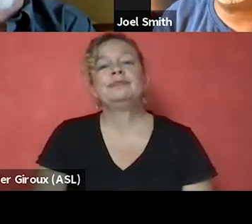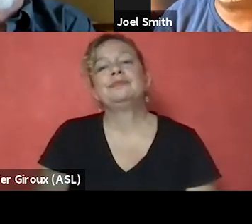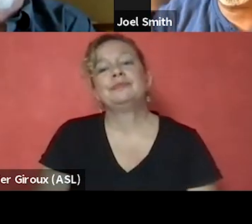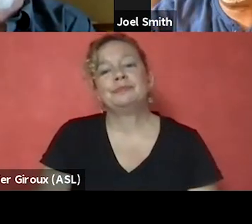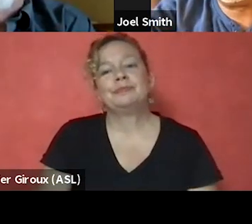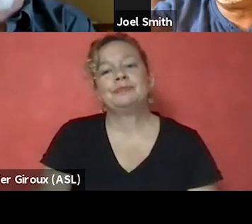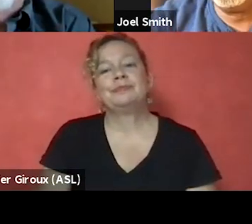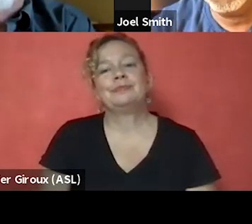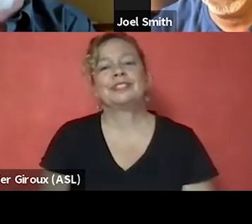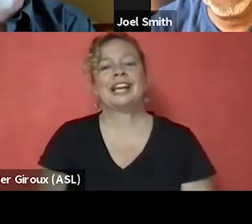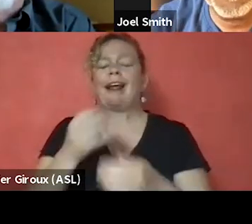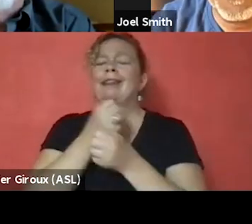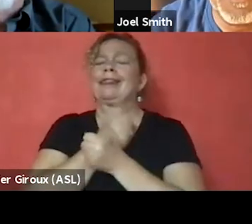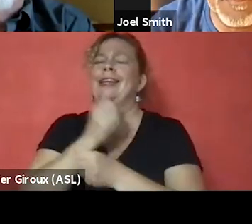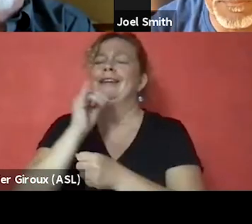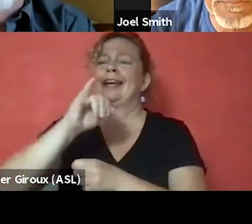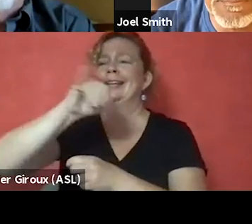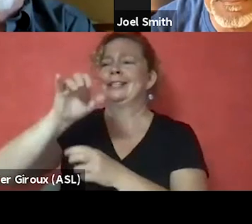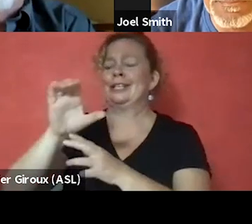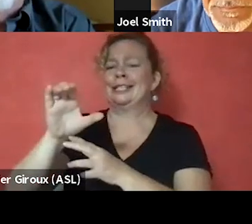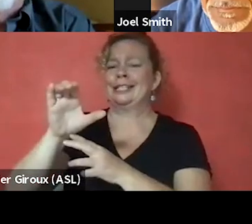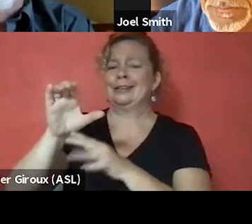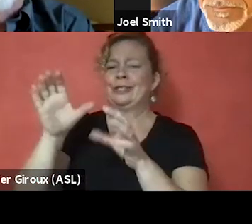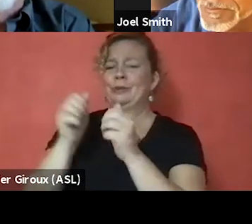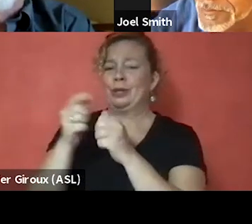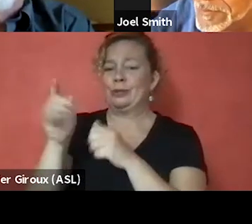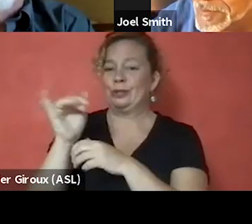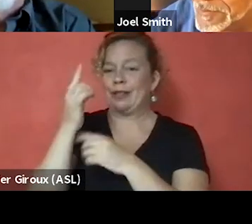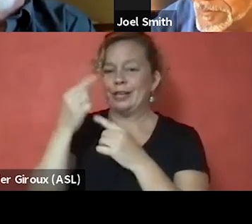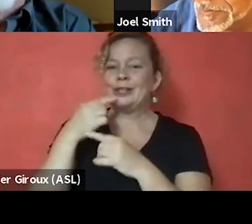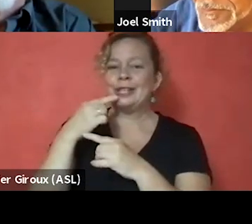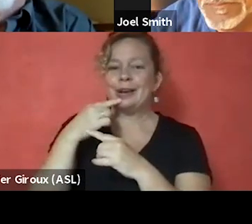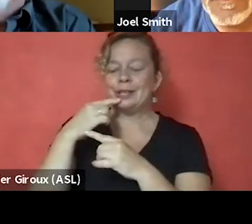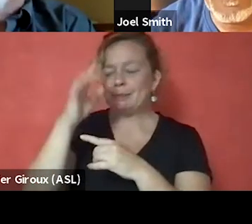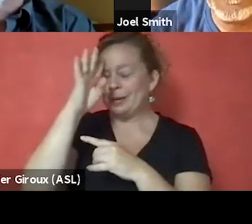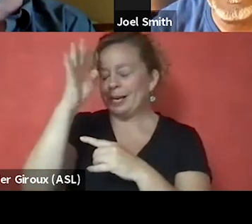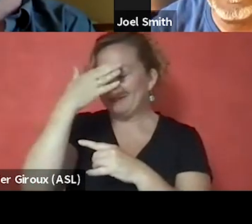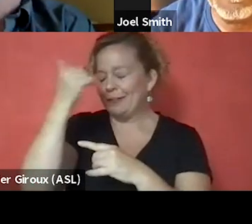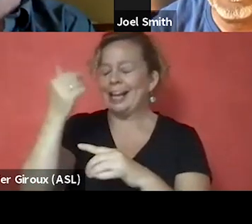[Racquel] I love that. JC, I just wanna do this with you too, because I think what you said, I was gonna bring it up and I didn't. So, I'm glad you did,